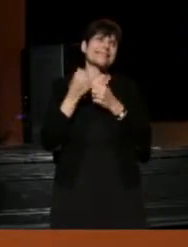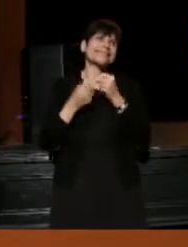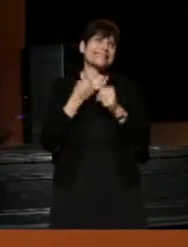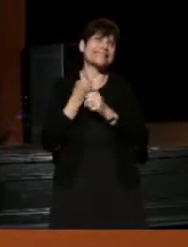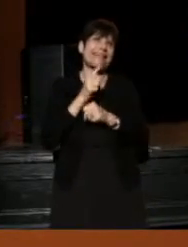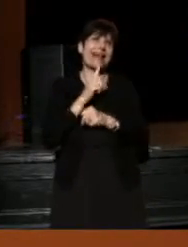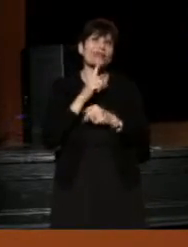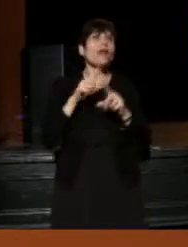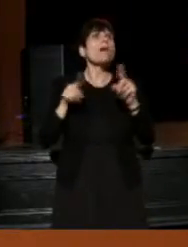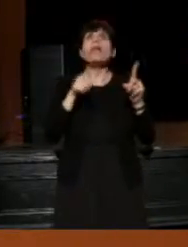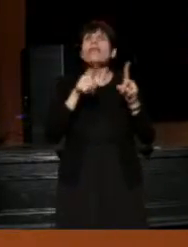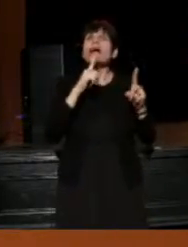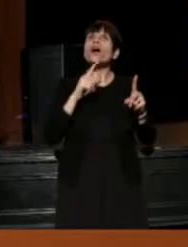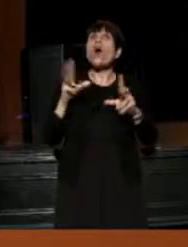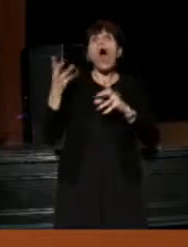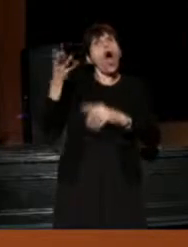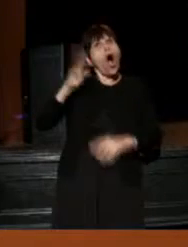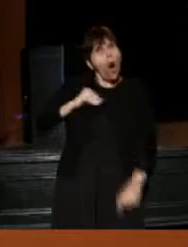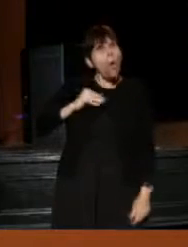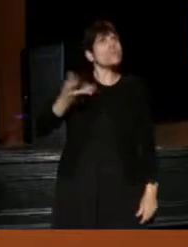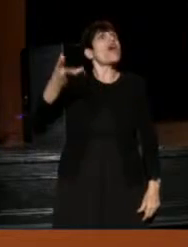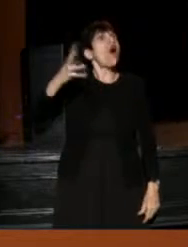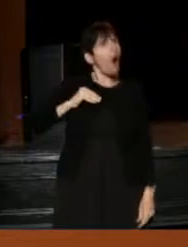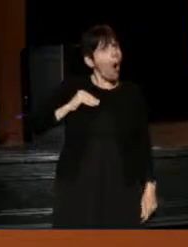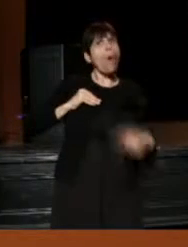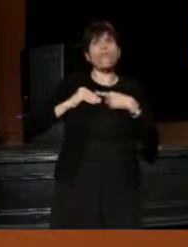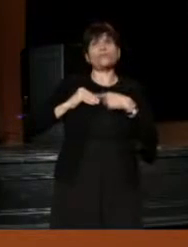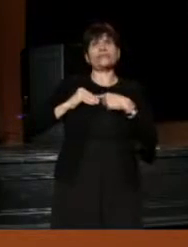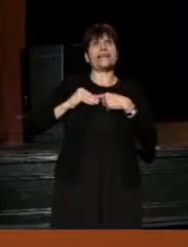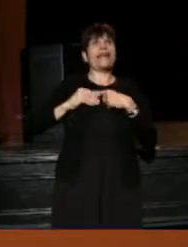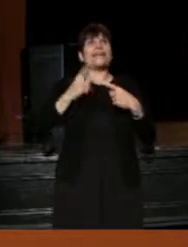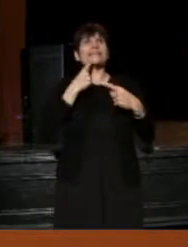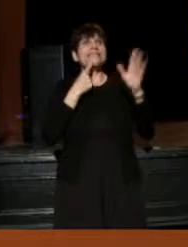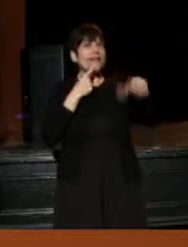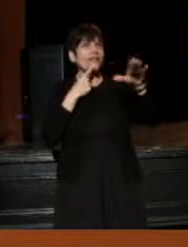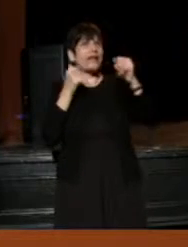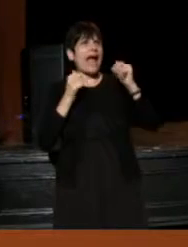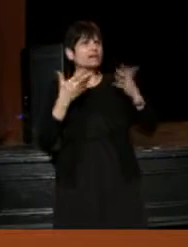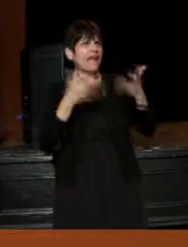But they are owned somehow by that, and they can say to the actors afterwards